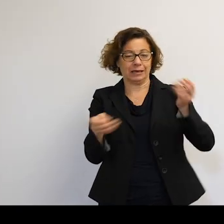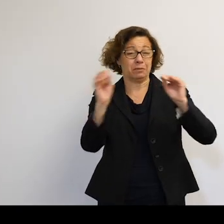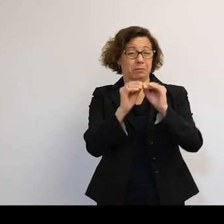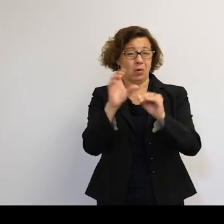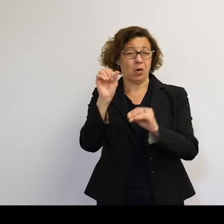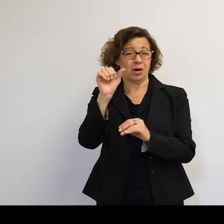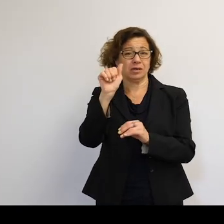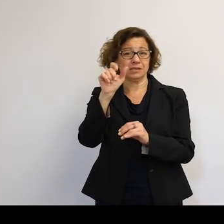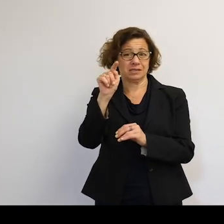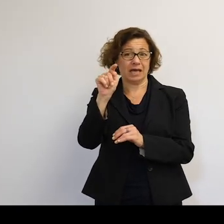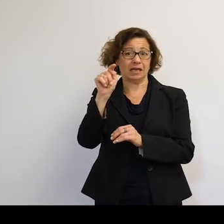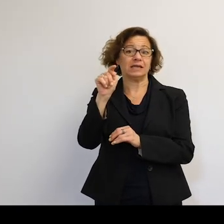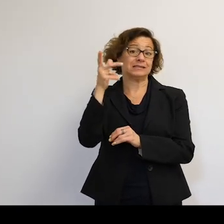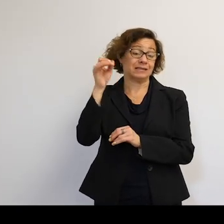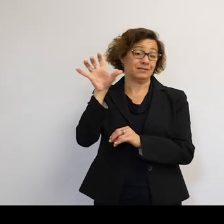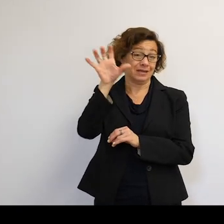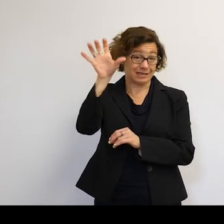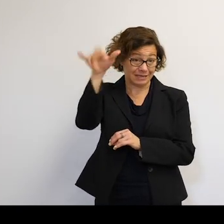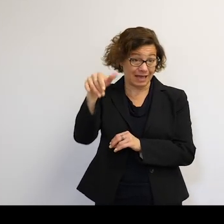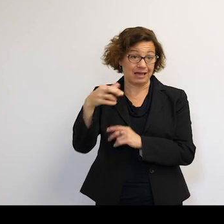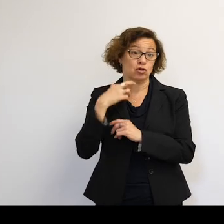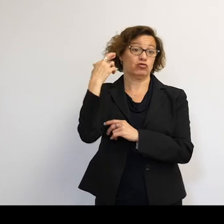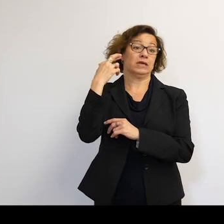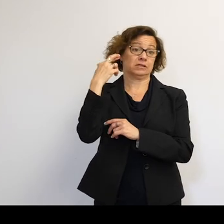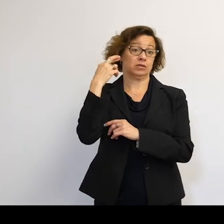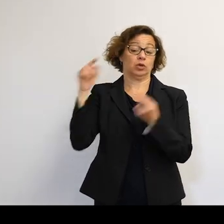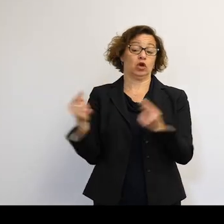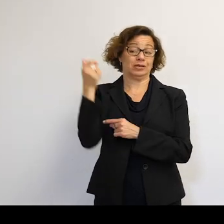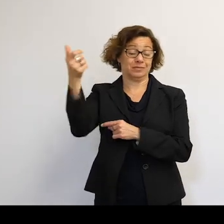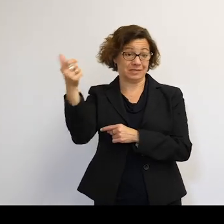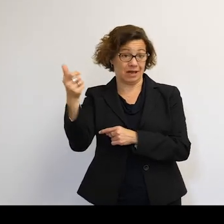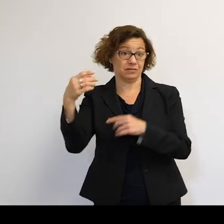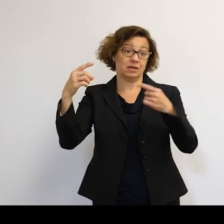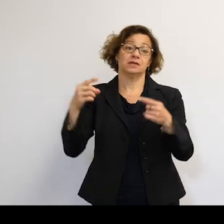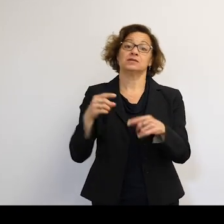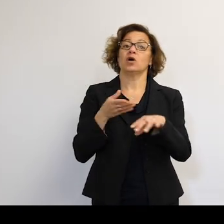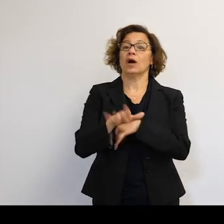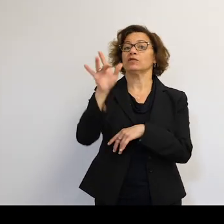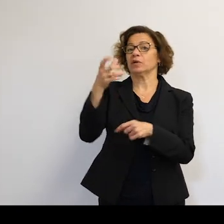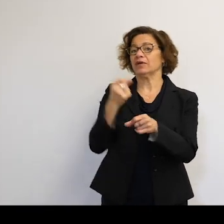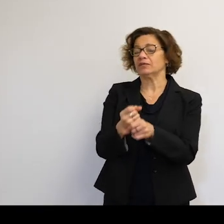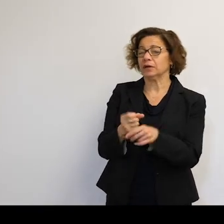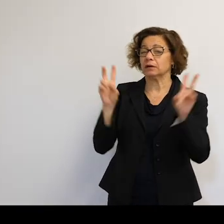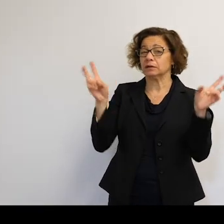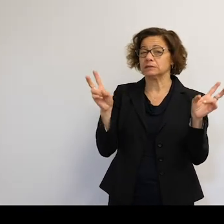they'd be harming themselves. The risk would hurt them, too. There's some self-preservation there. But the 25 years thing is something they're just saying.